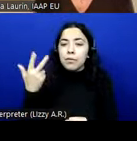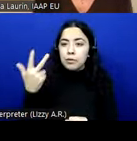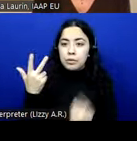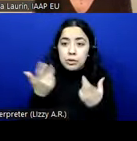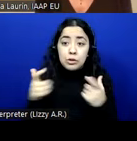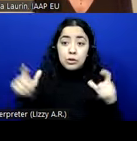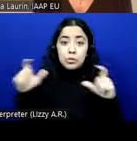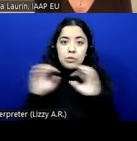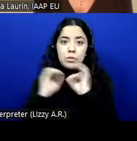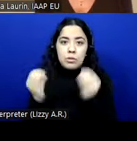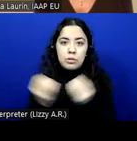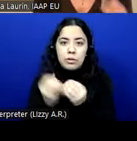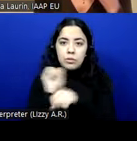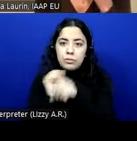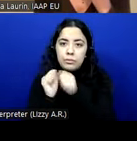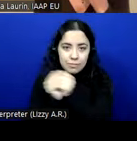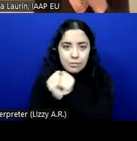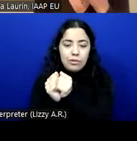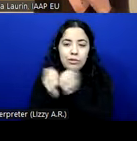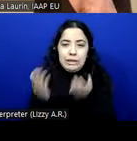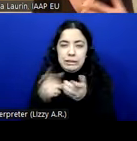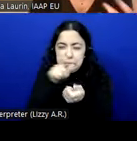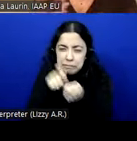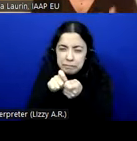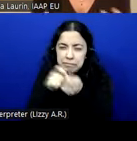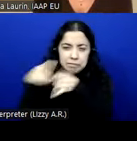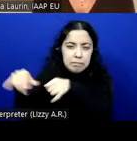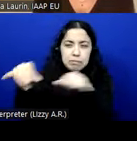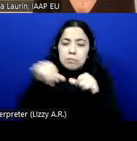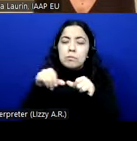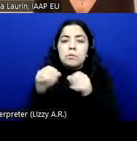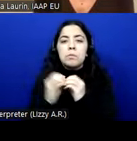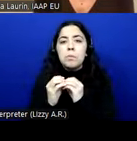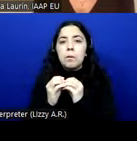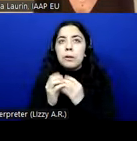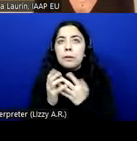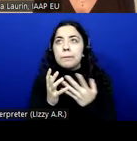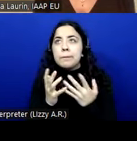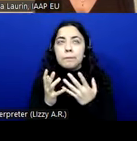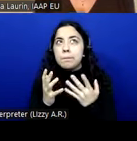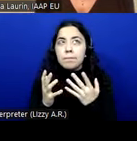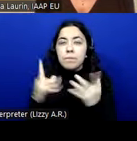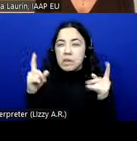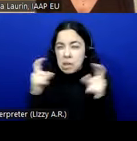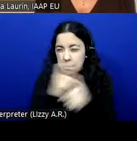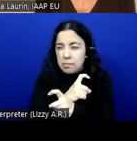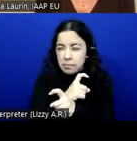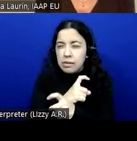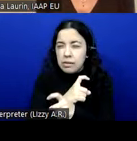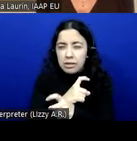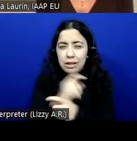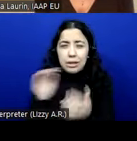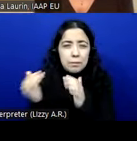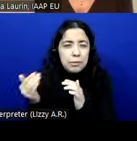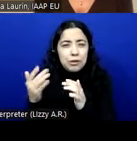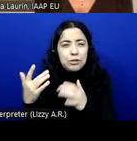together in the specific standards. So it's kind of more complicated than usually to get through.